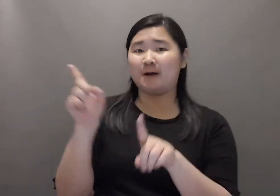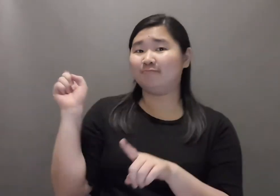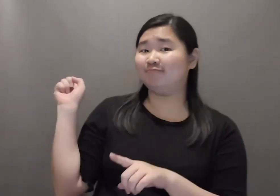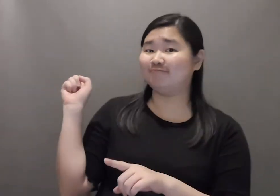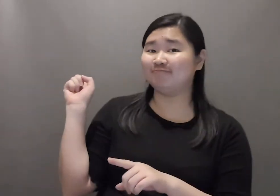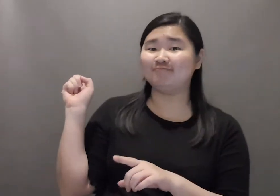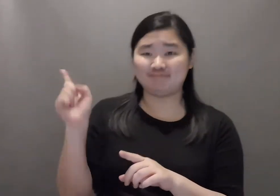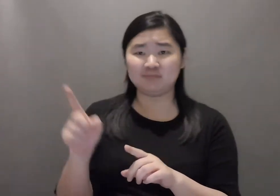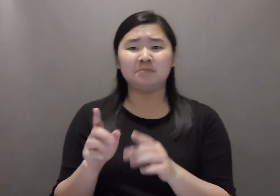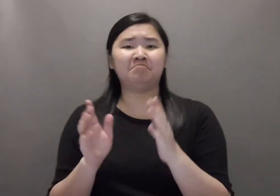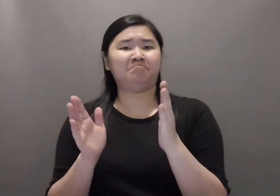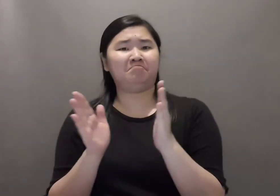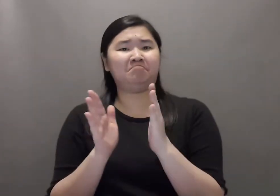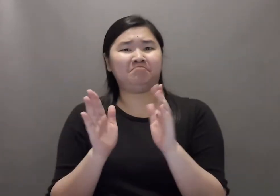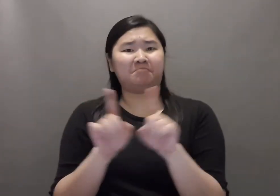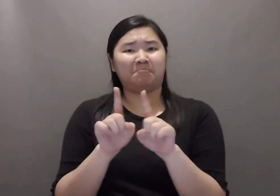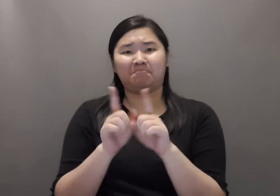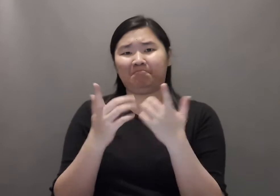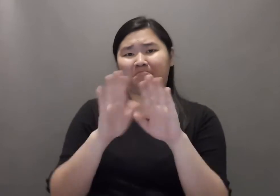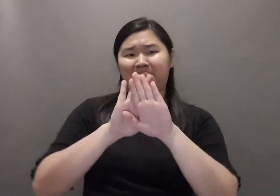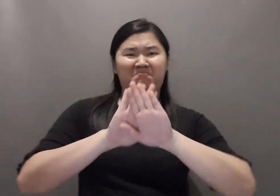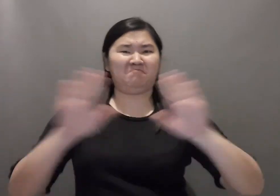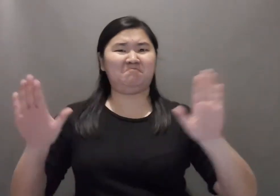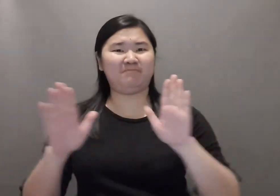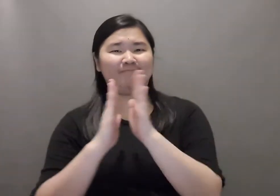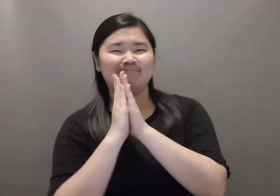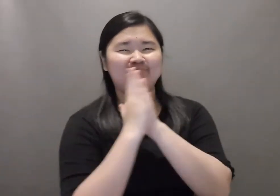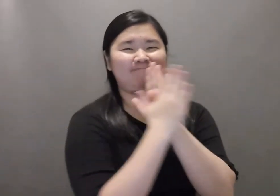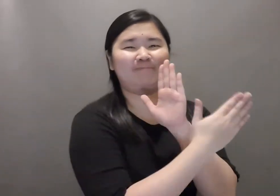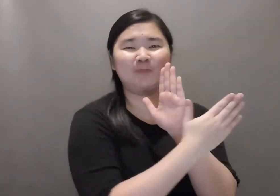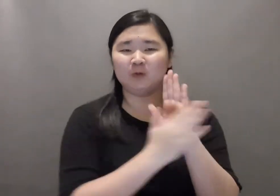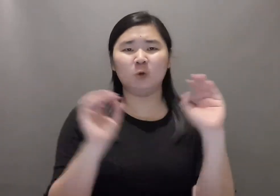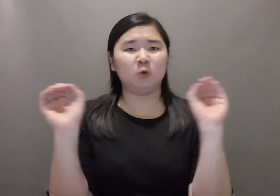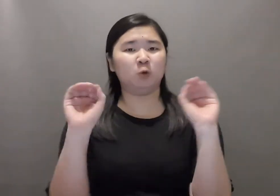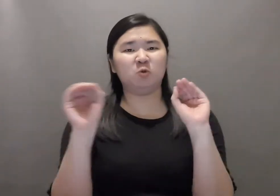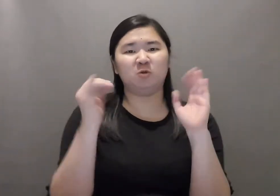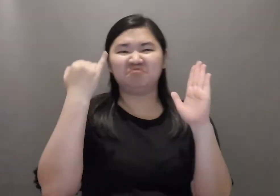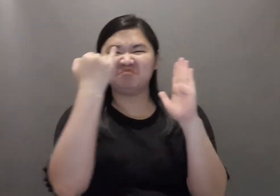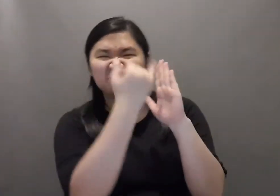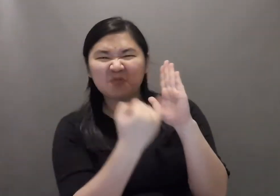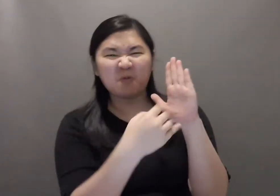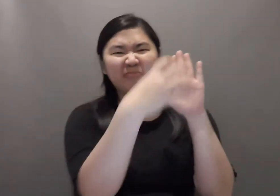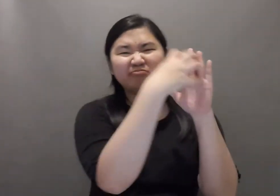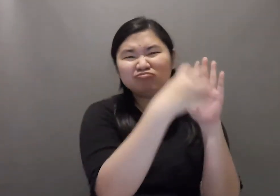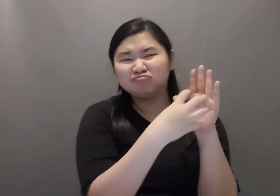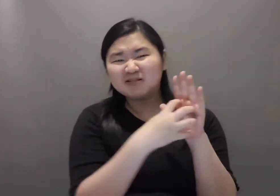Use a plain, solid cloth or non-shiny paint background that is free of visual clutter